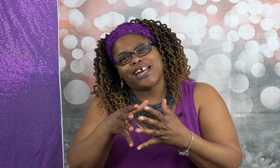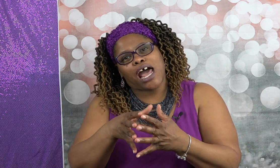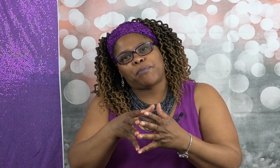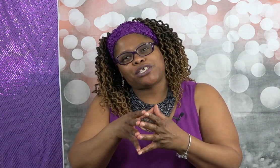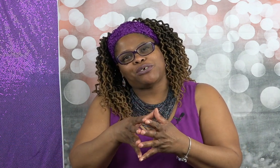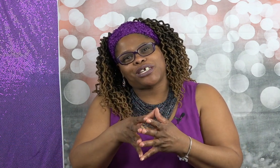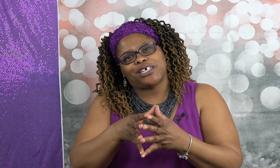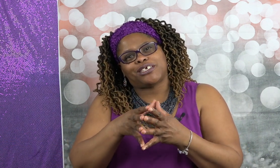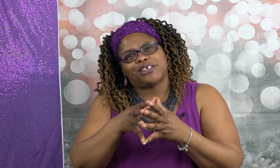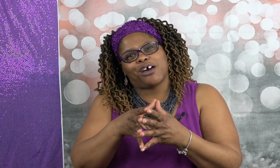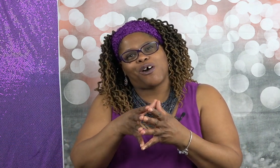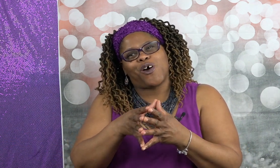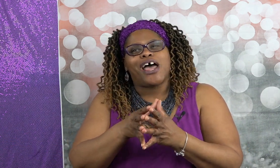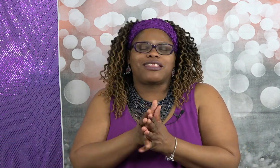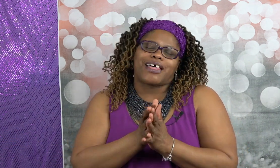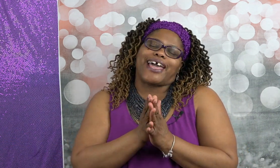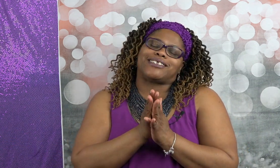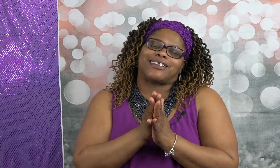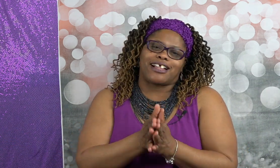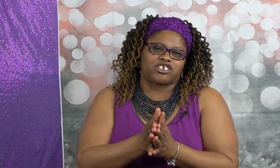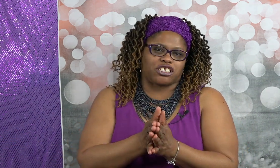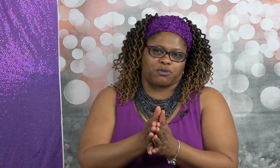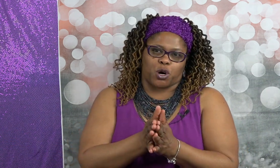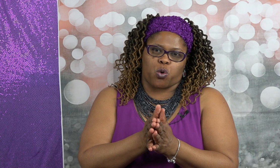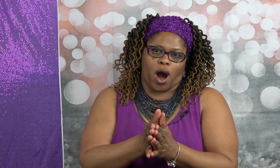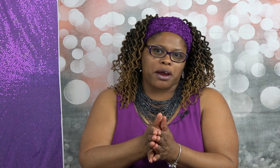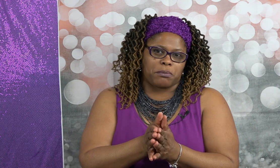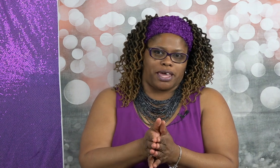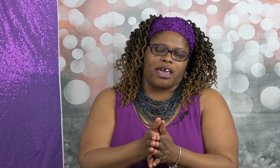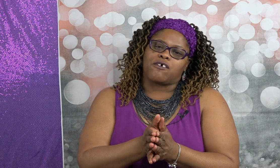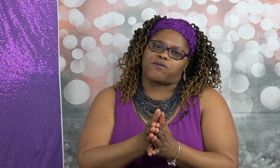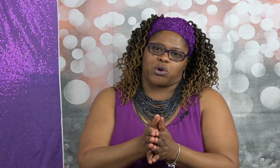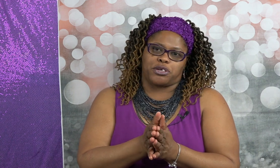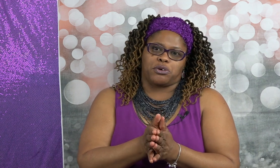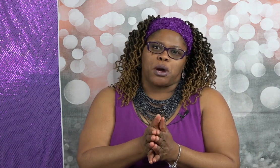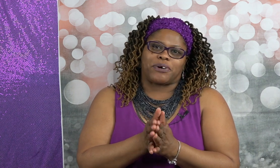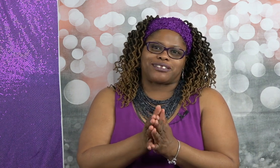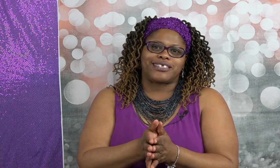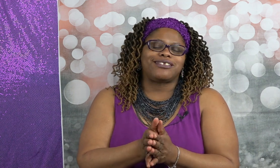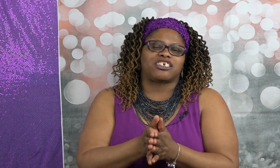an opportunity to know that it's not just a requirement for you but this is a